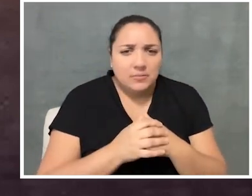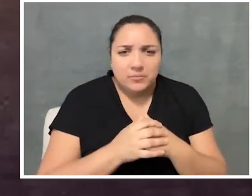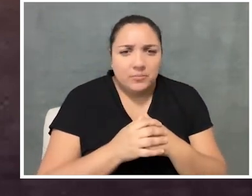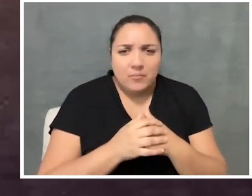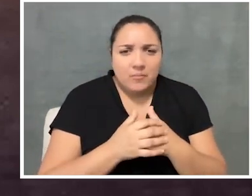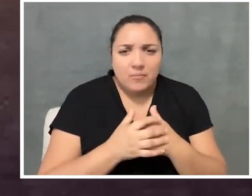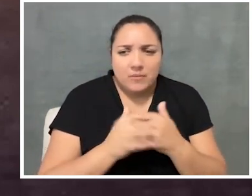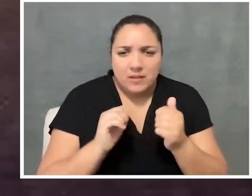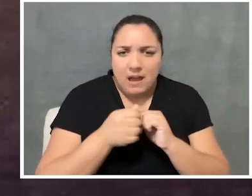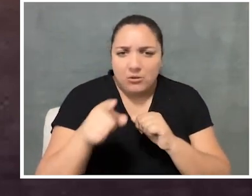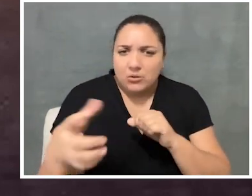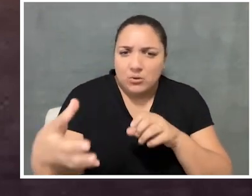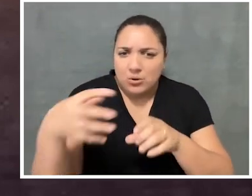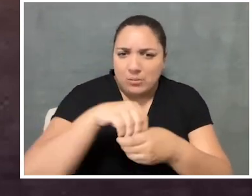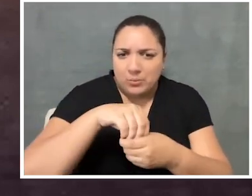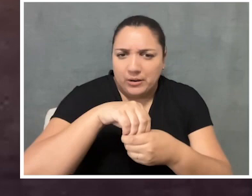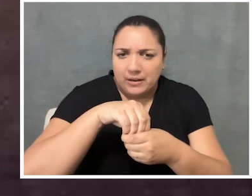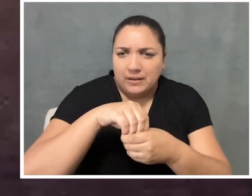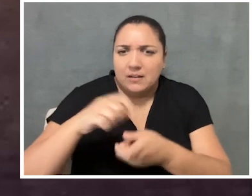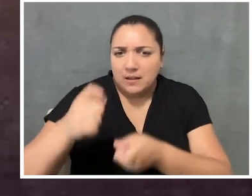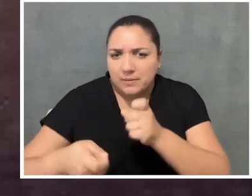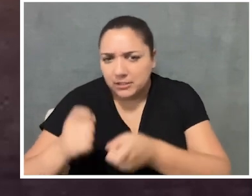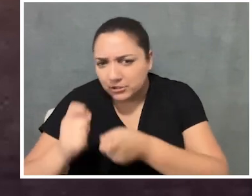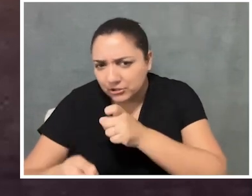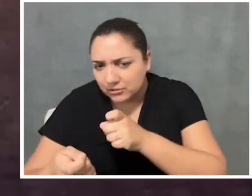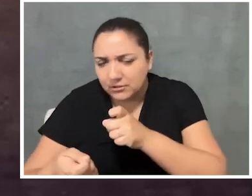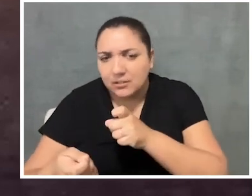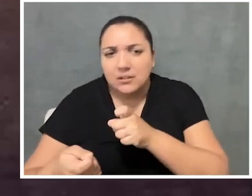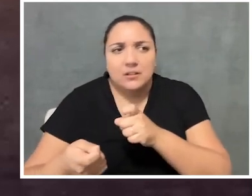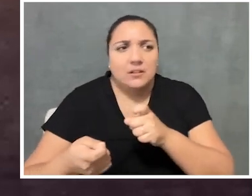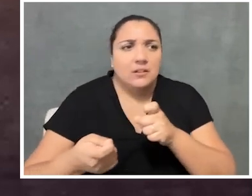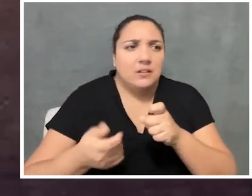and how you're really incorporating accommodations,